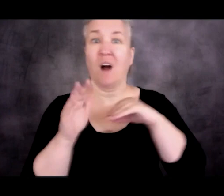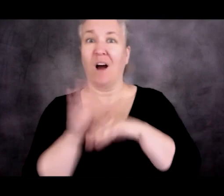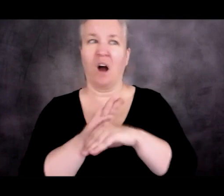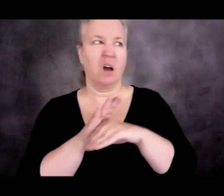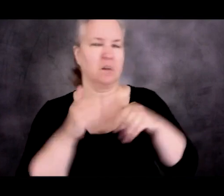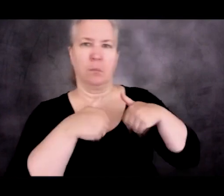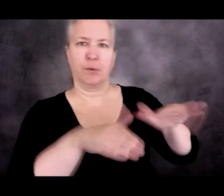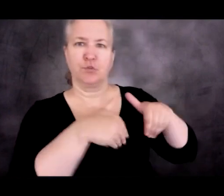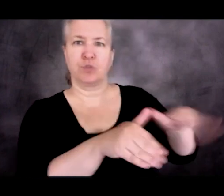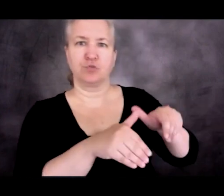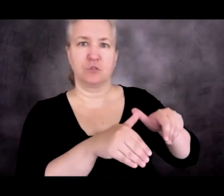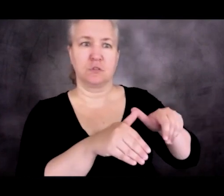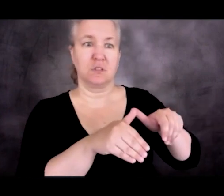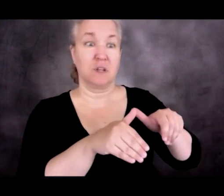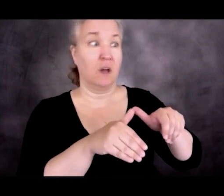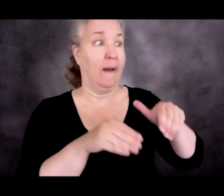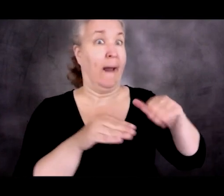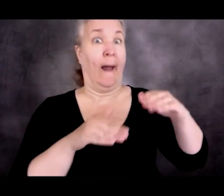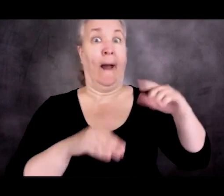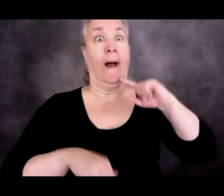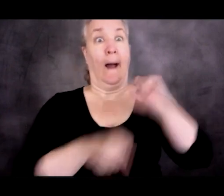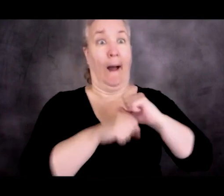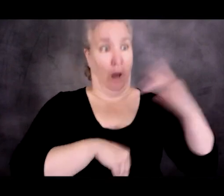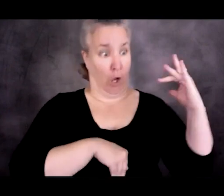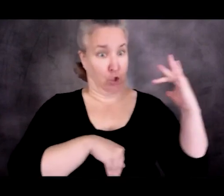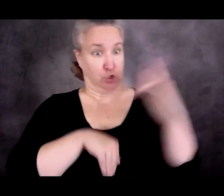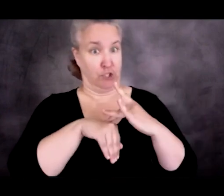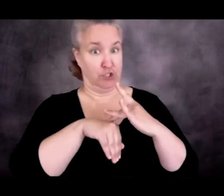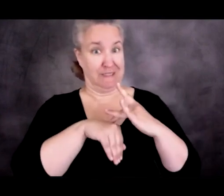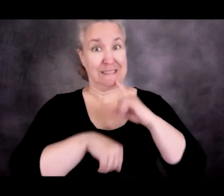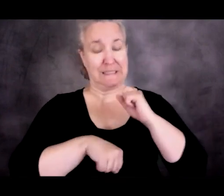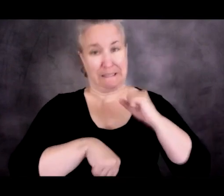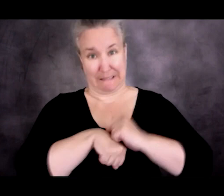from actually making contact, making physical contact with US